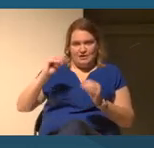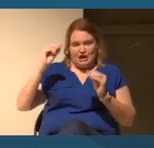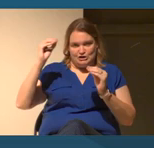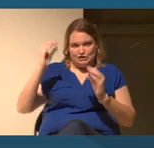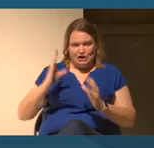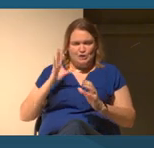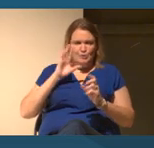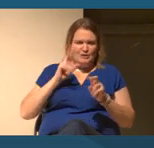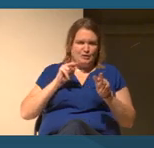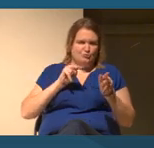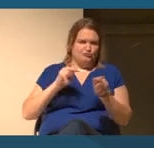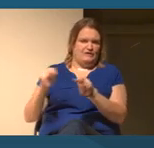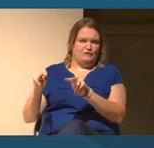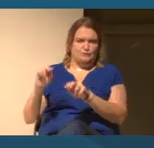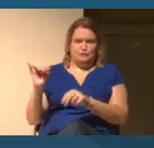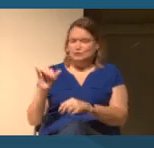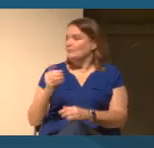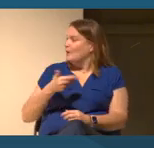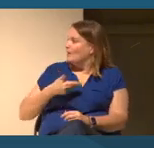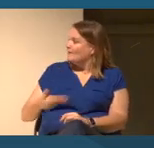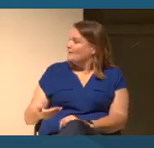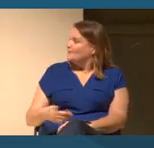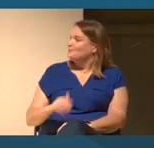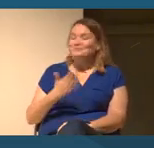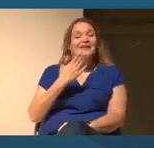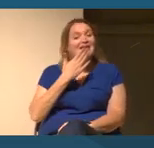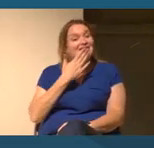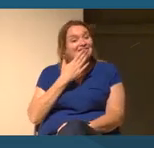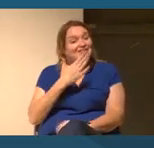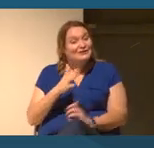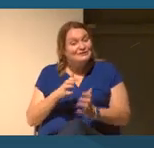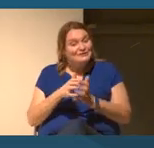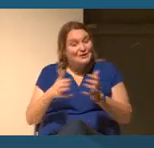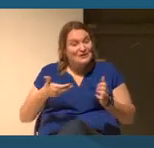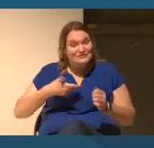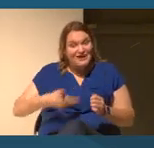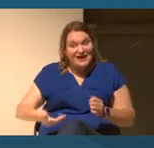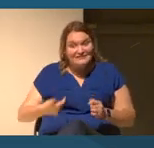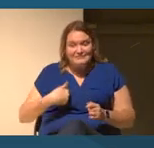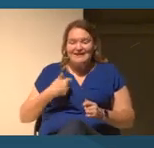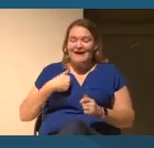But Channel, welcome. Thank you so much for having me. I'm super humbled and honored to be here.